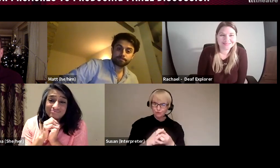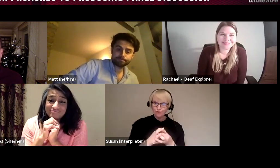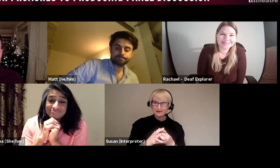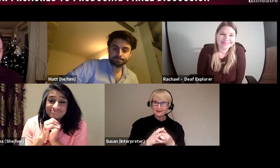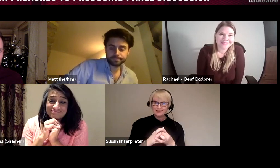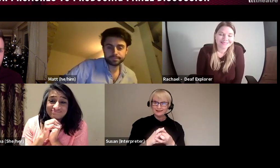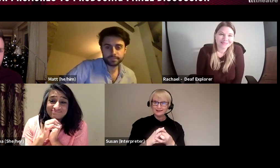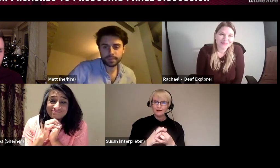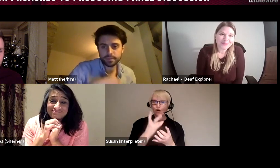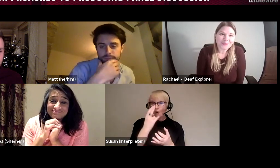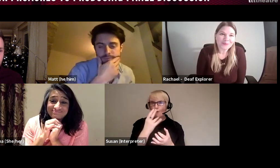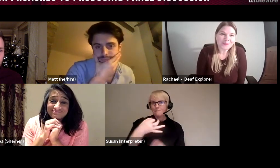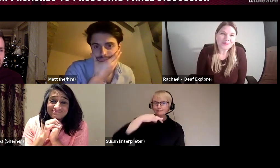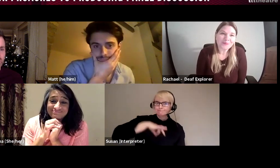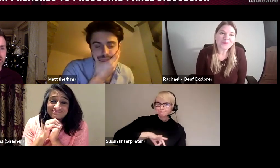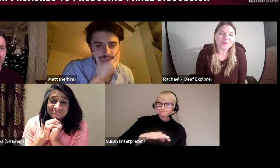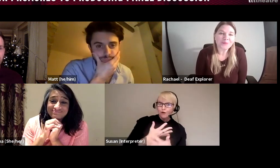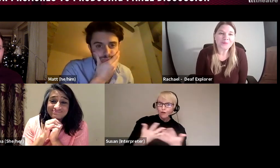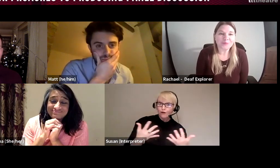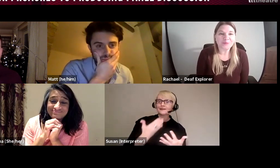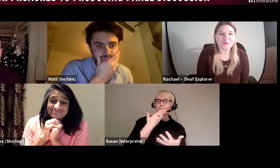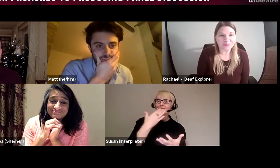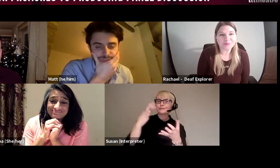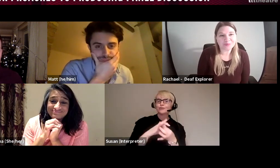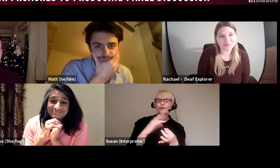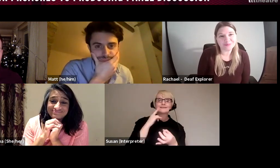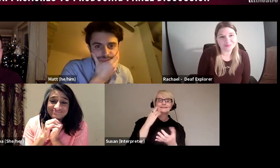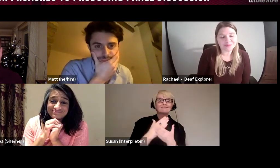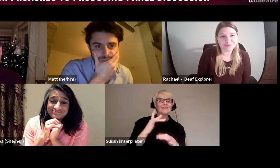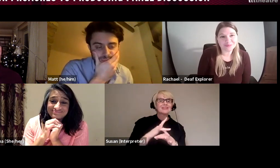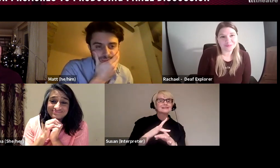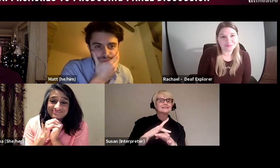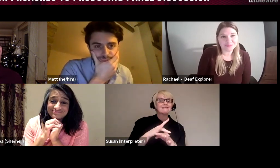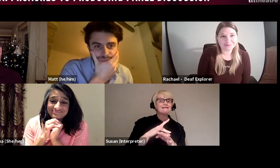you've got a lot out of, please joy in Deafinitely mailing list to keep up with all our events